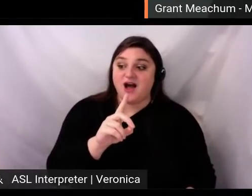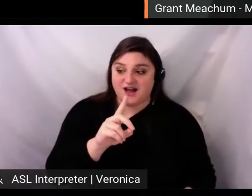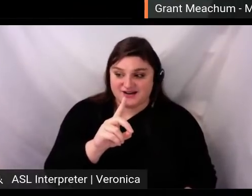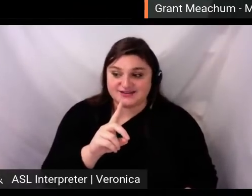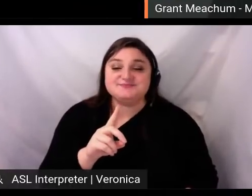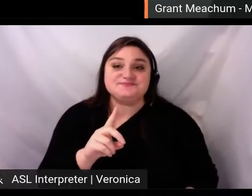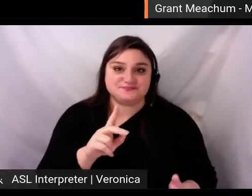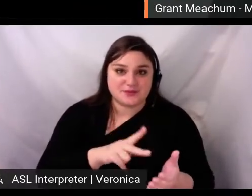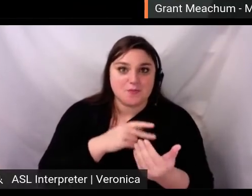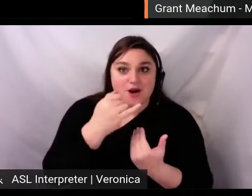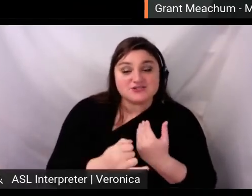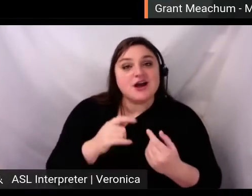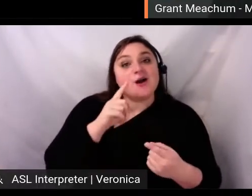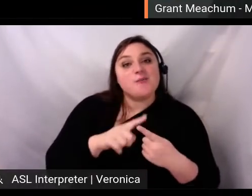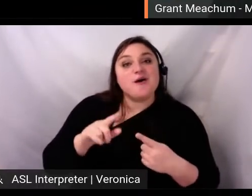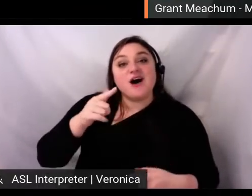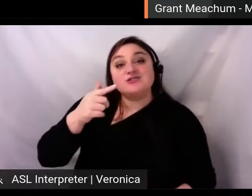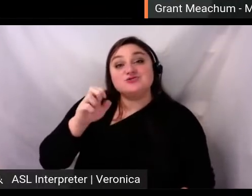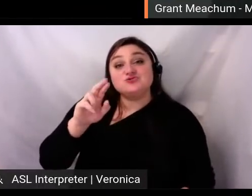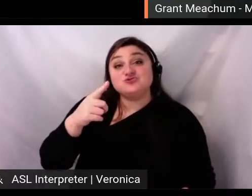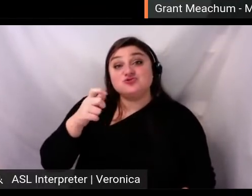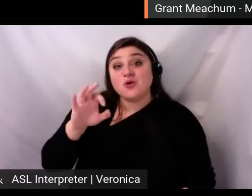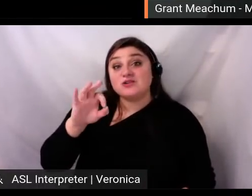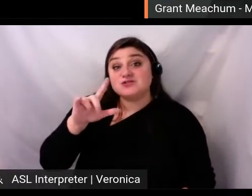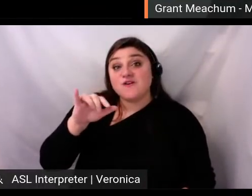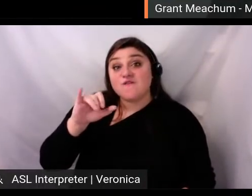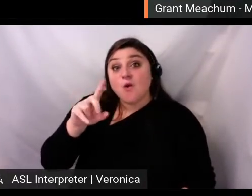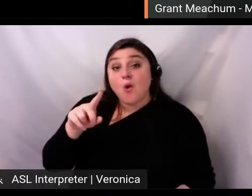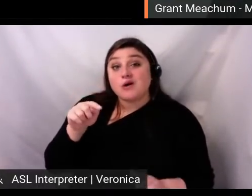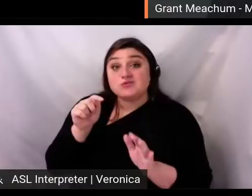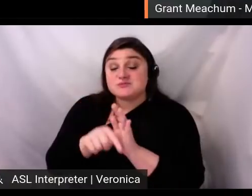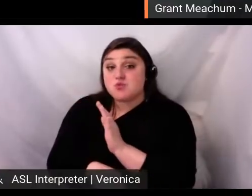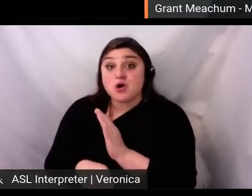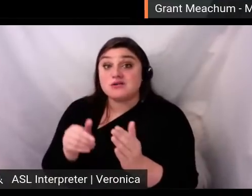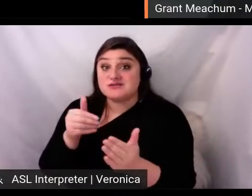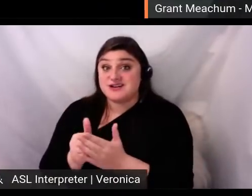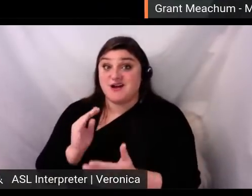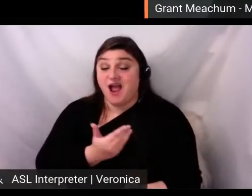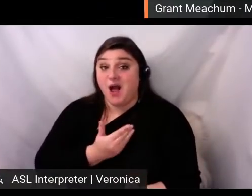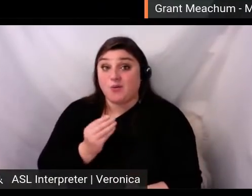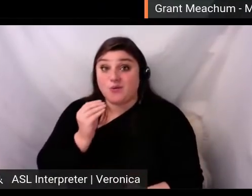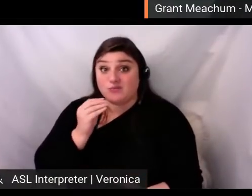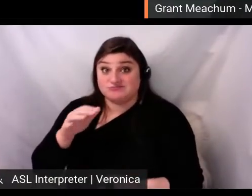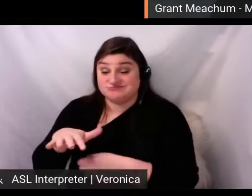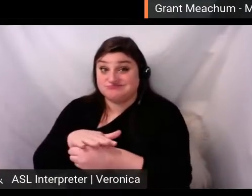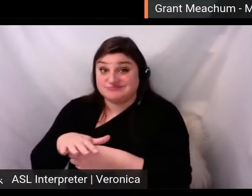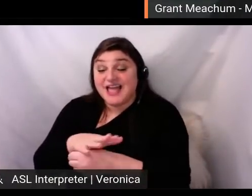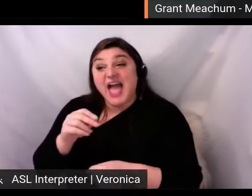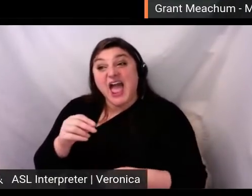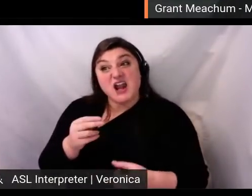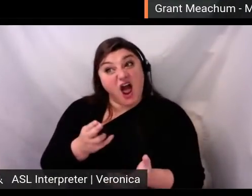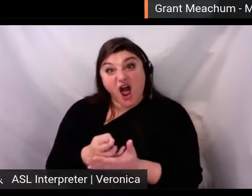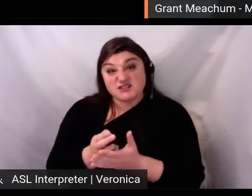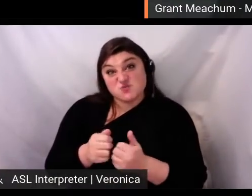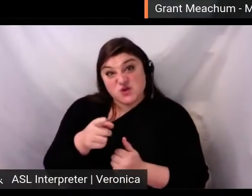was murdered four miles from Orchestra Hall. I'll give a warning, 'cause it's still a very difficult thing for me to talk about.